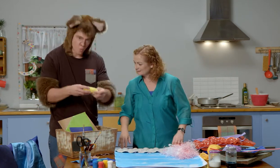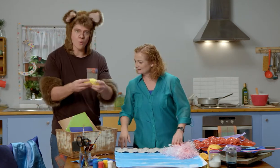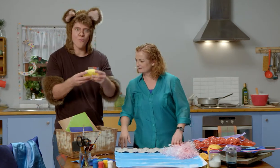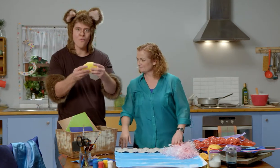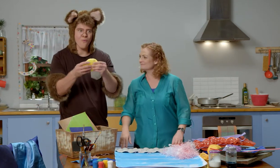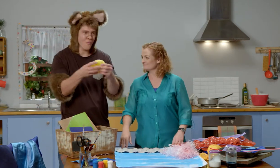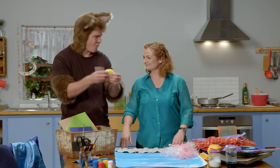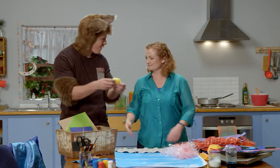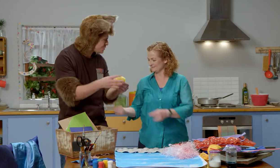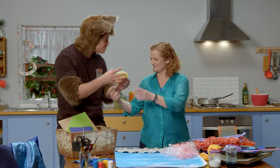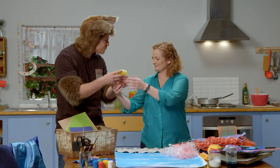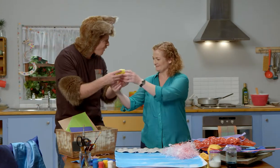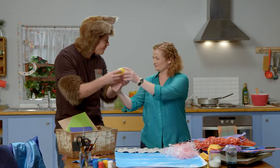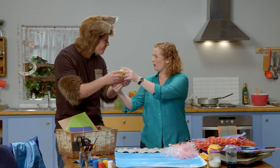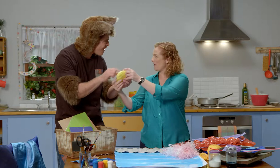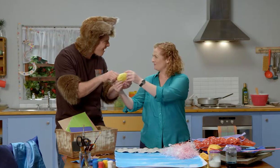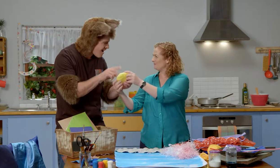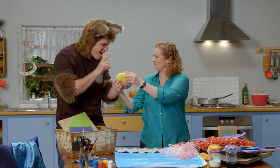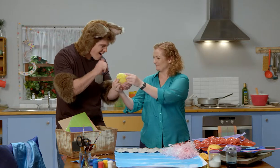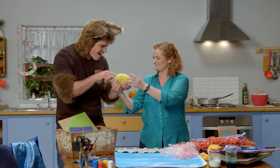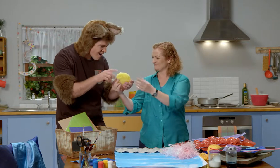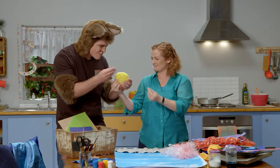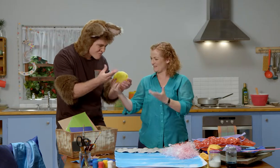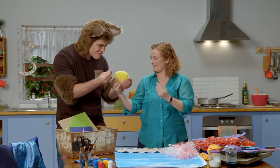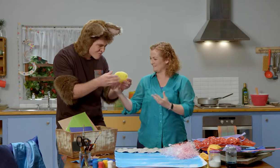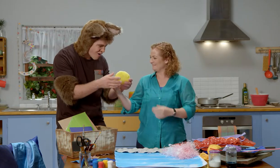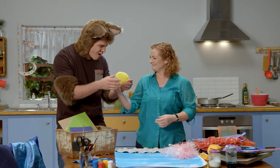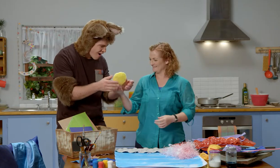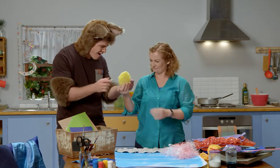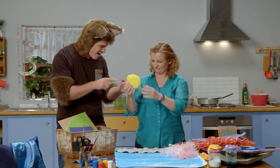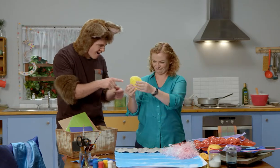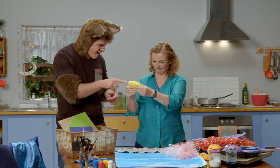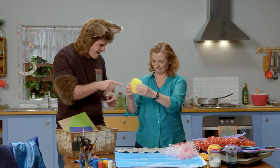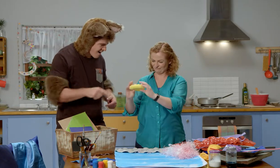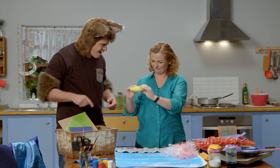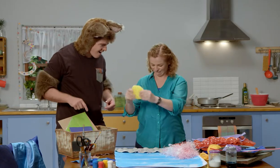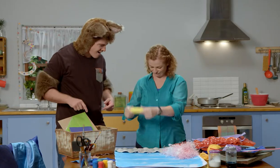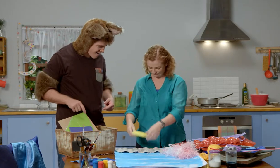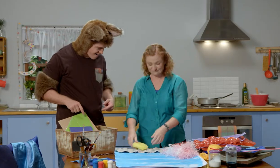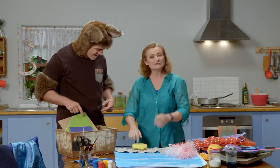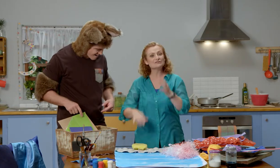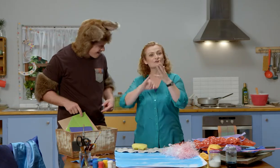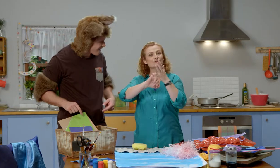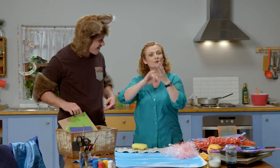Sally, this is soft as well! Yes. It’s a sponge.